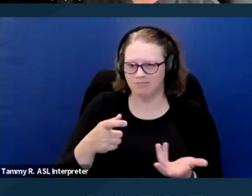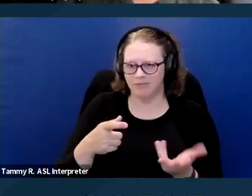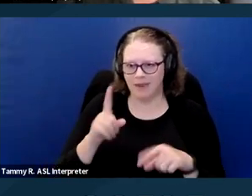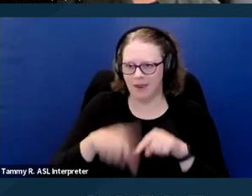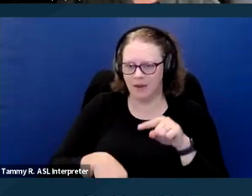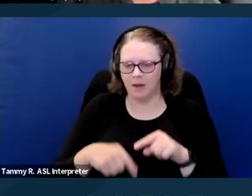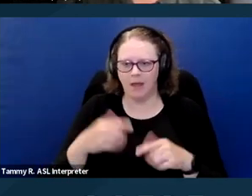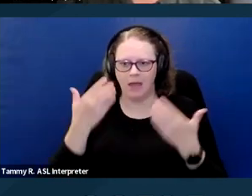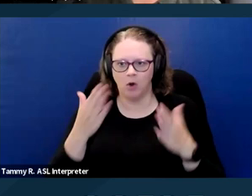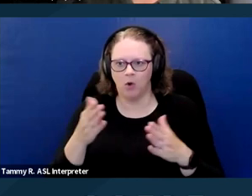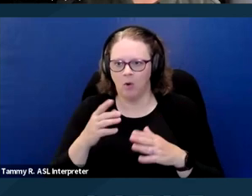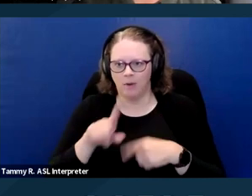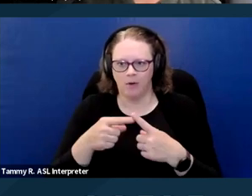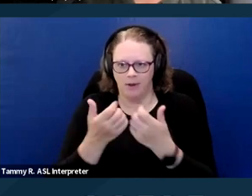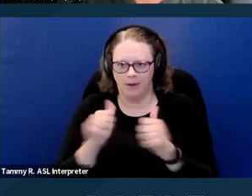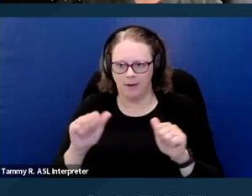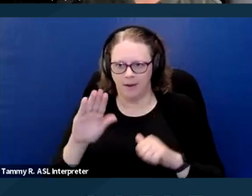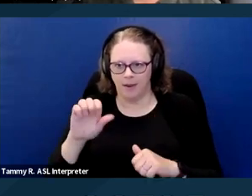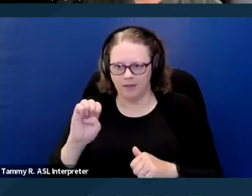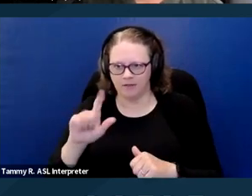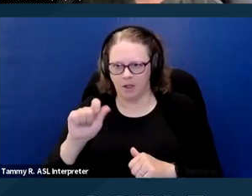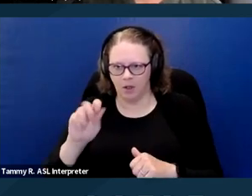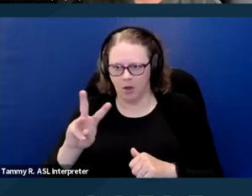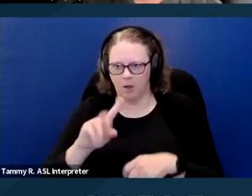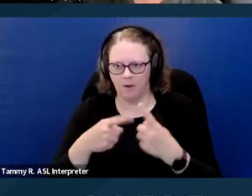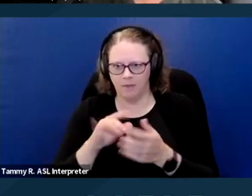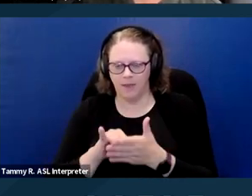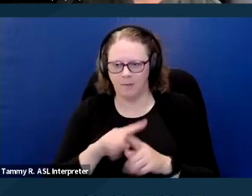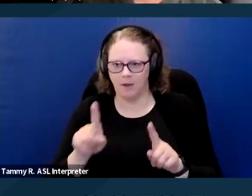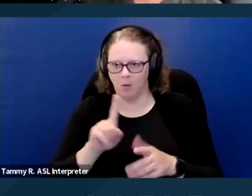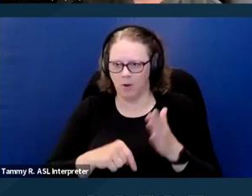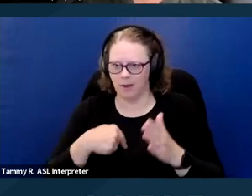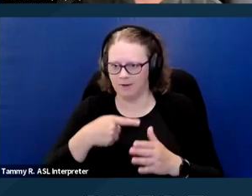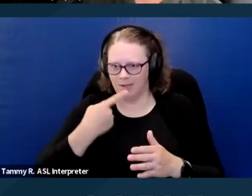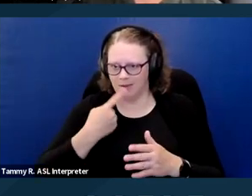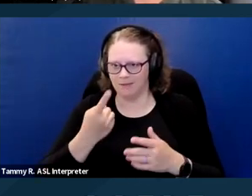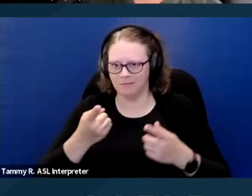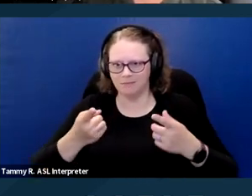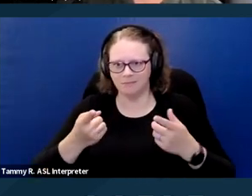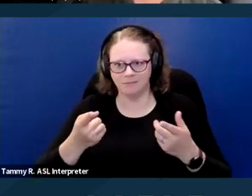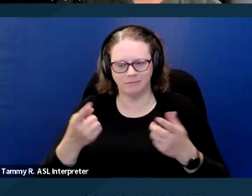but what I'm telling you is kind of consistent from what I understand from fair advocates that I've spoken